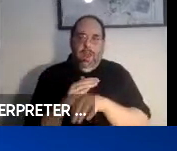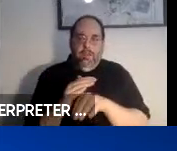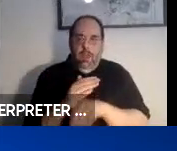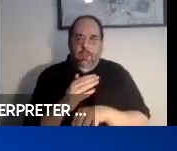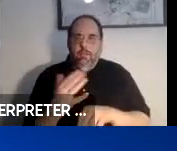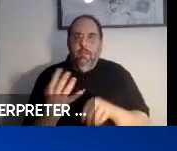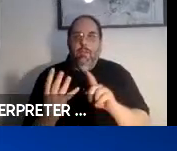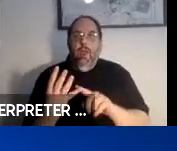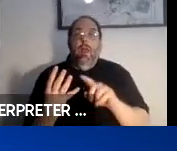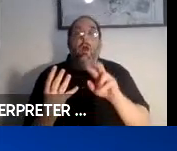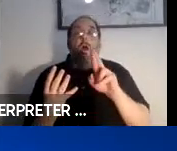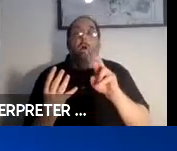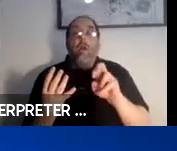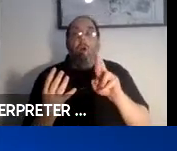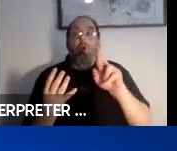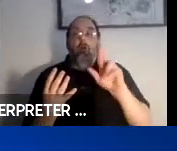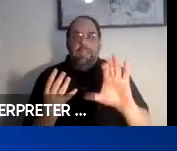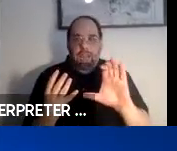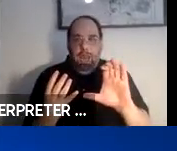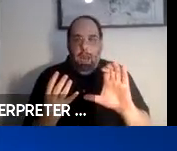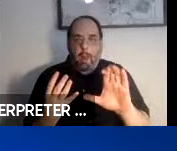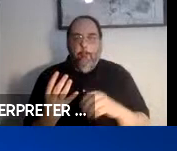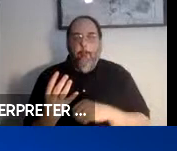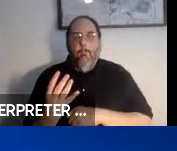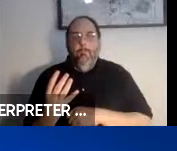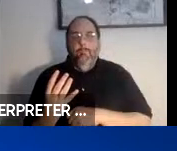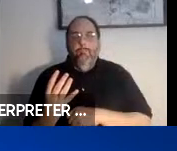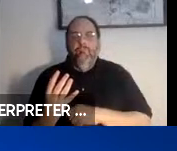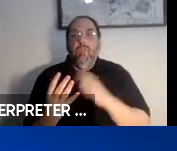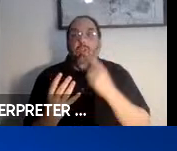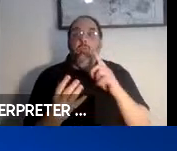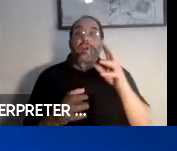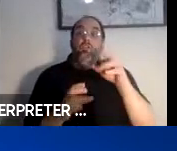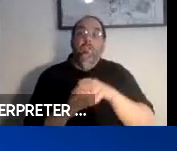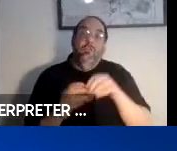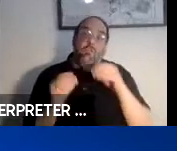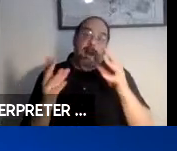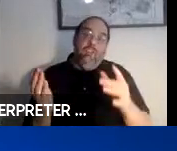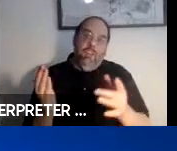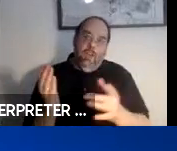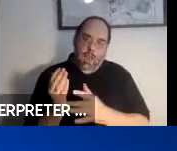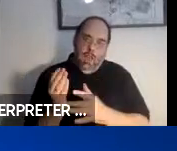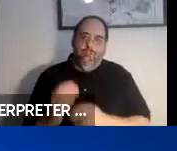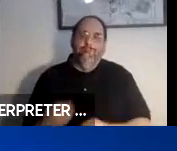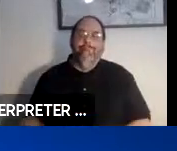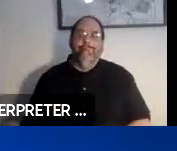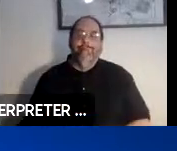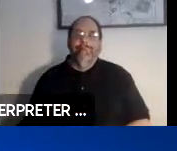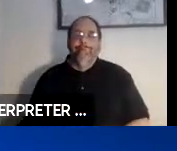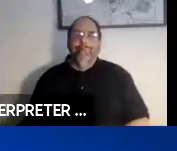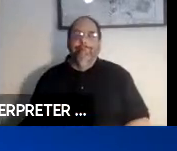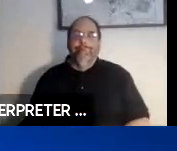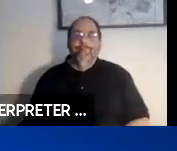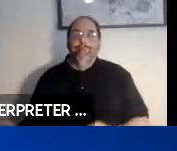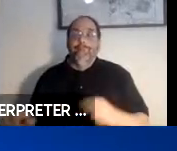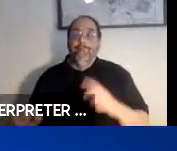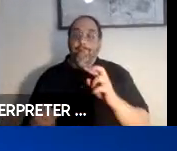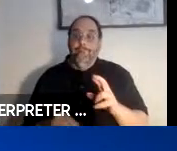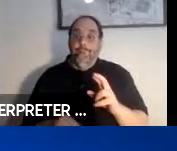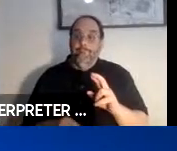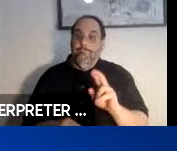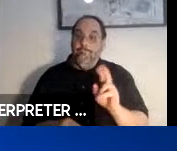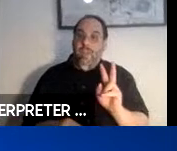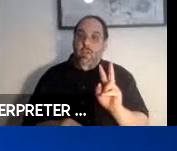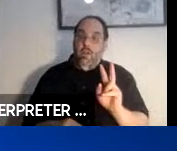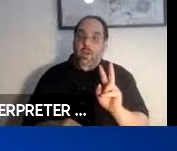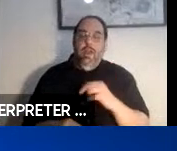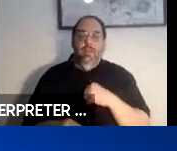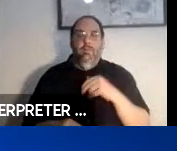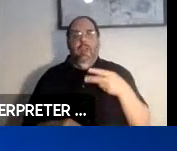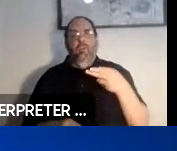and the RERC on Inclusive Information Technology. Dr. Vanderheiden holds a Ph.D. in Technology